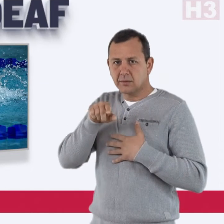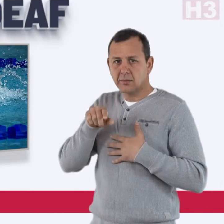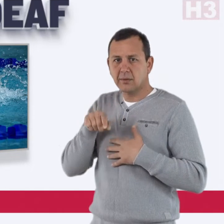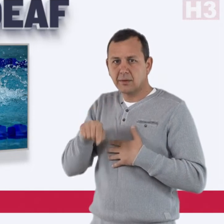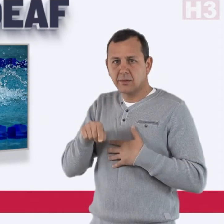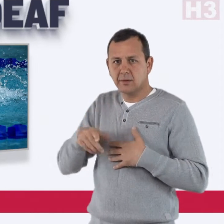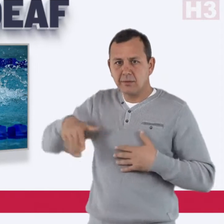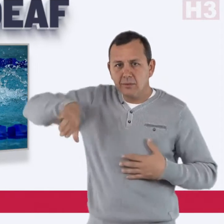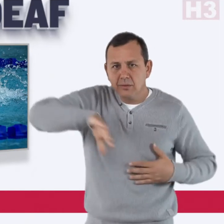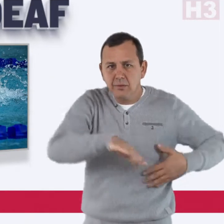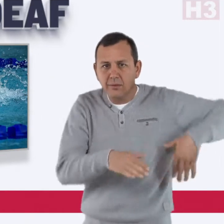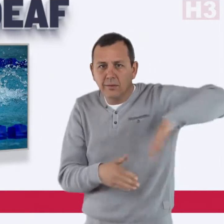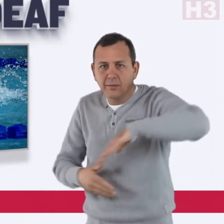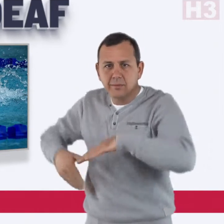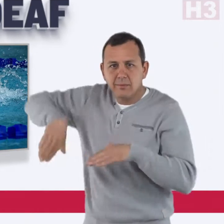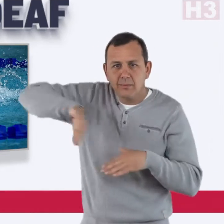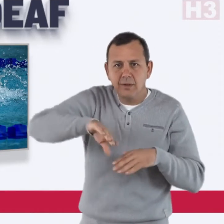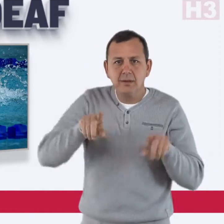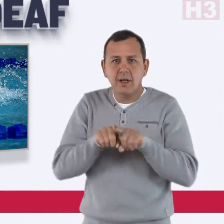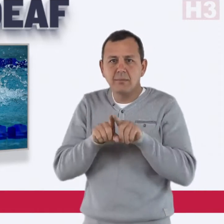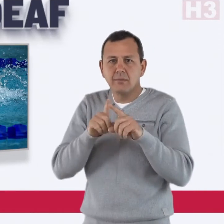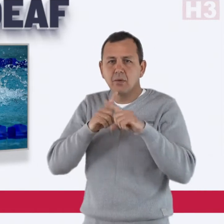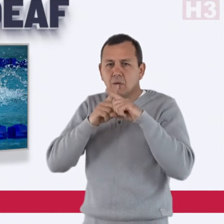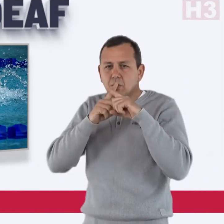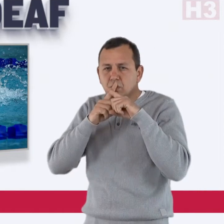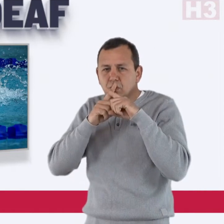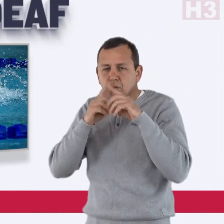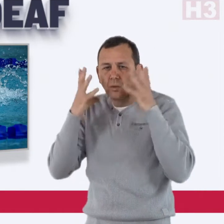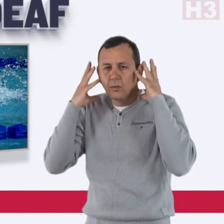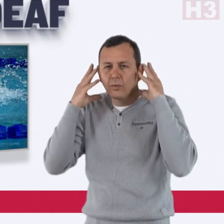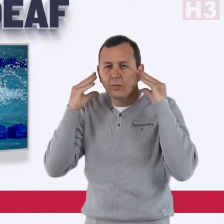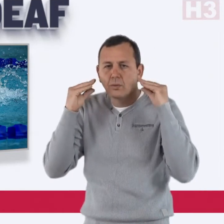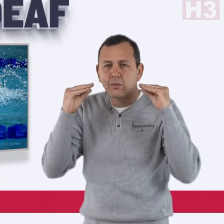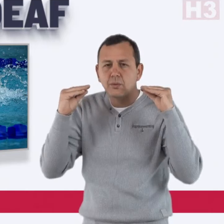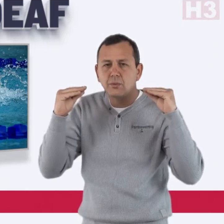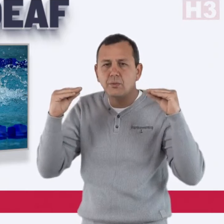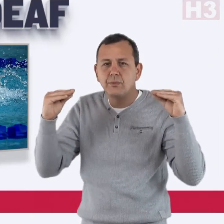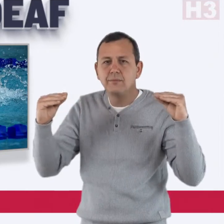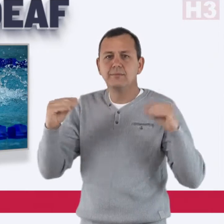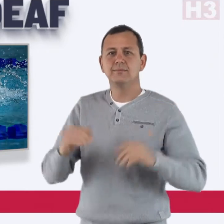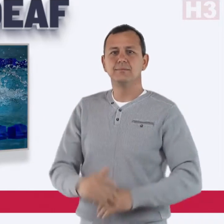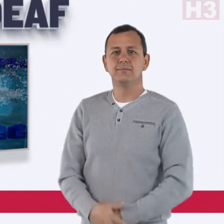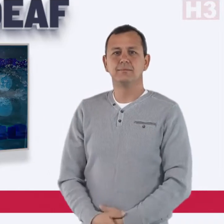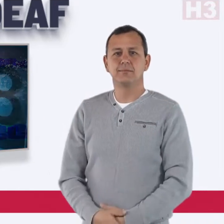loved the sport and the silence when she